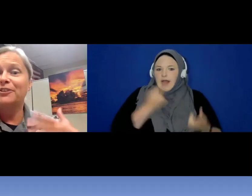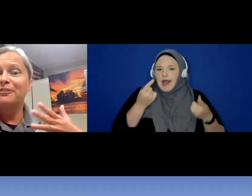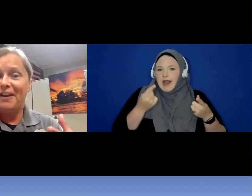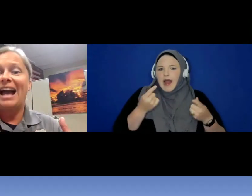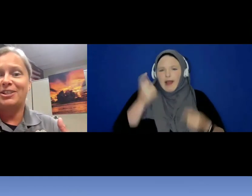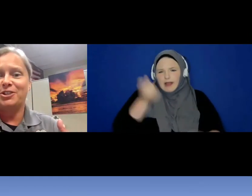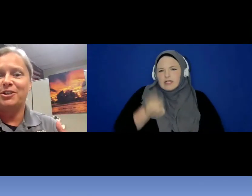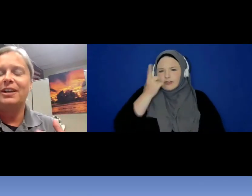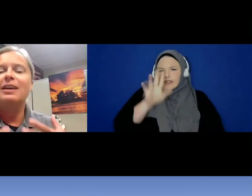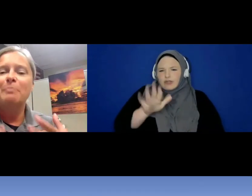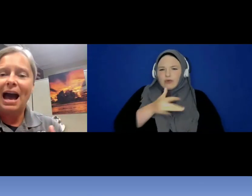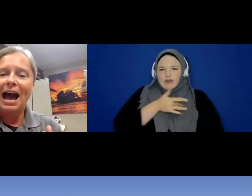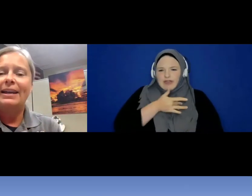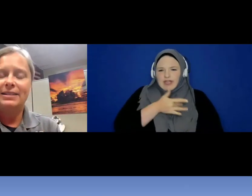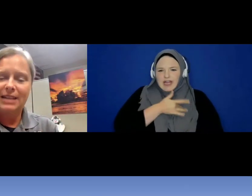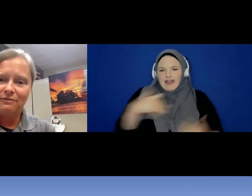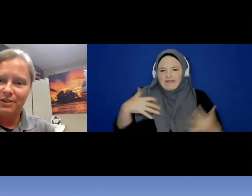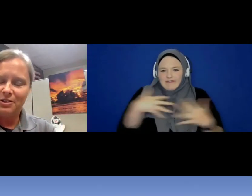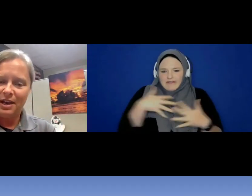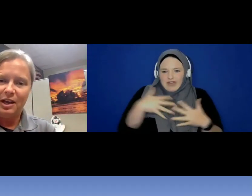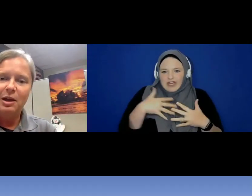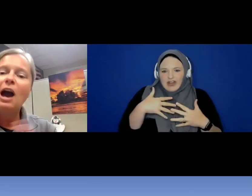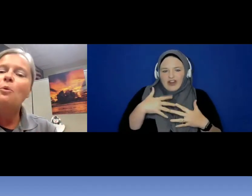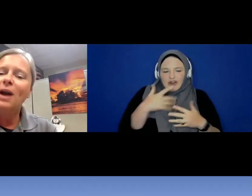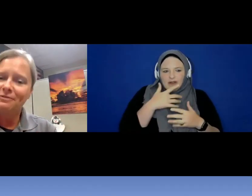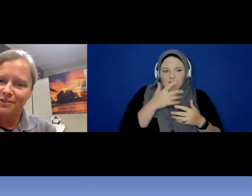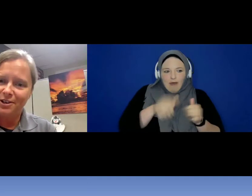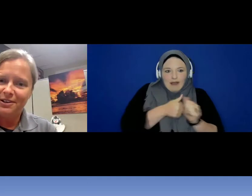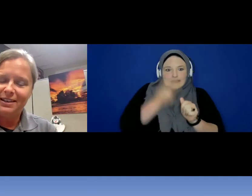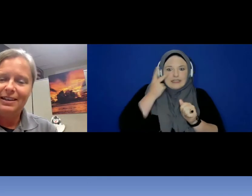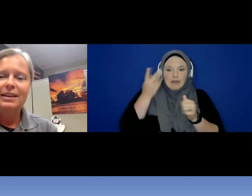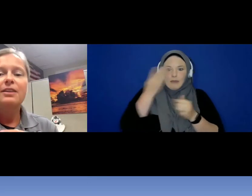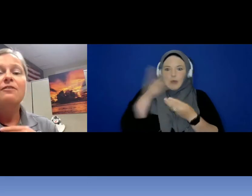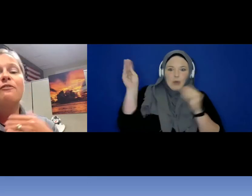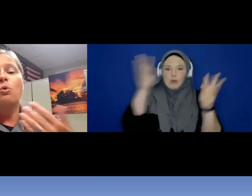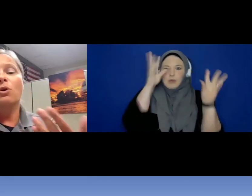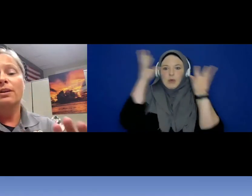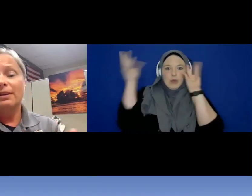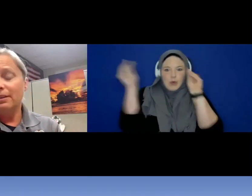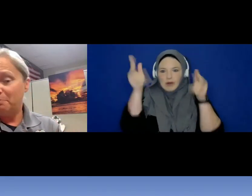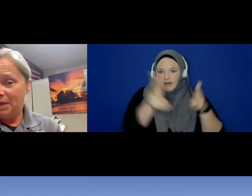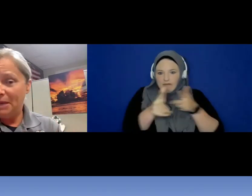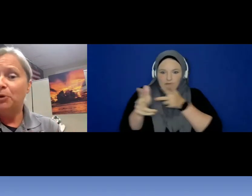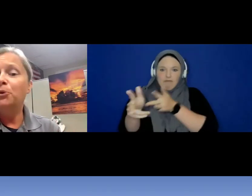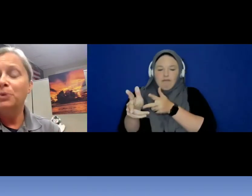factor behind everything. However, for people who